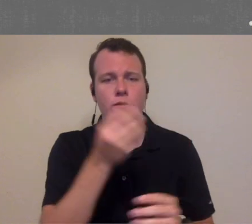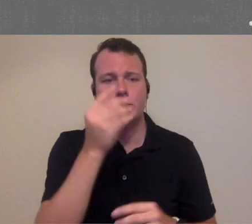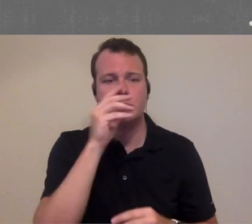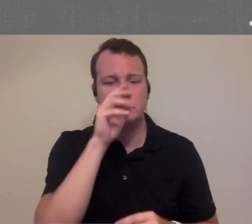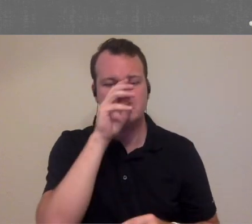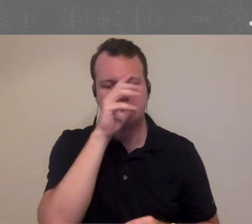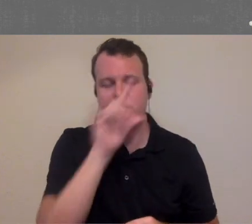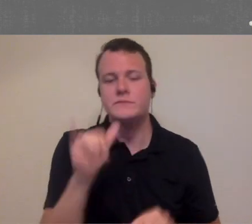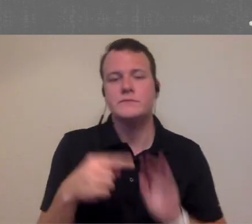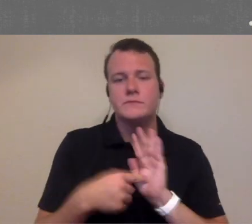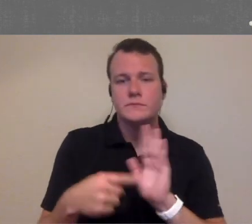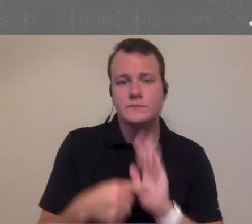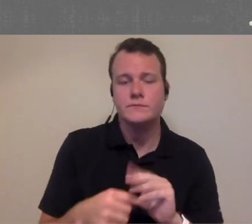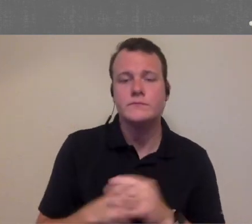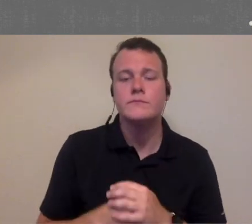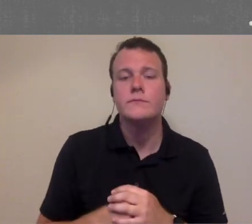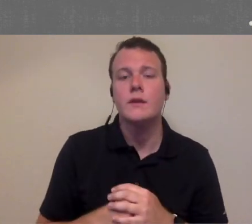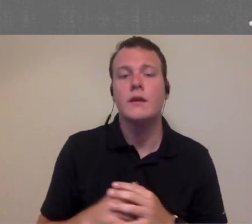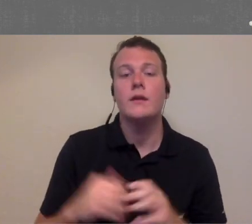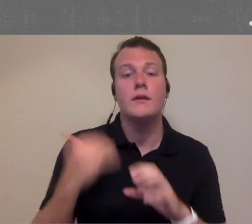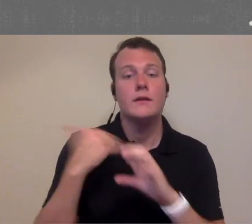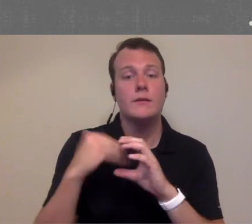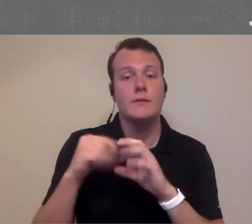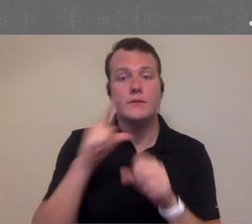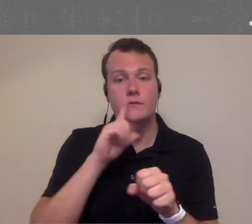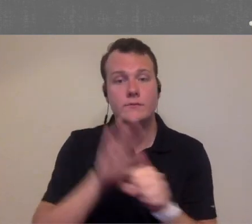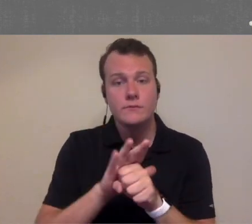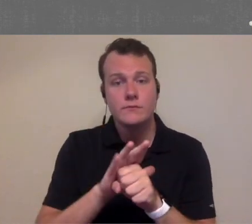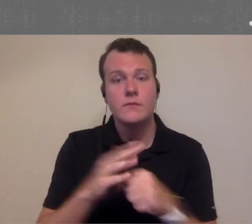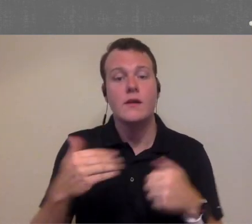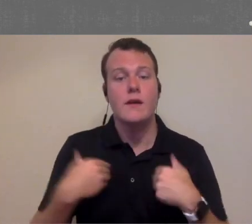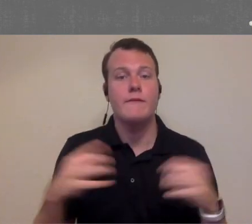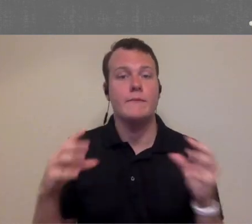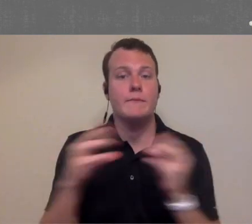them something that they can refer to for example the email confirmations can